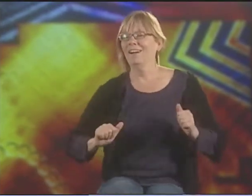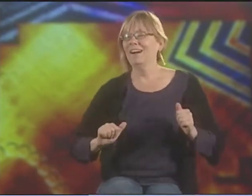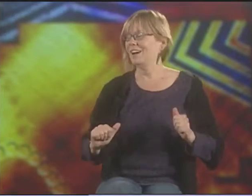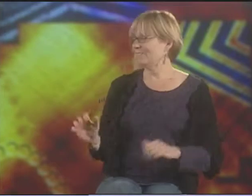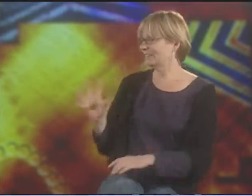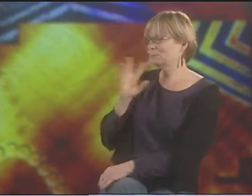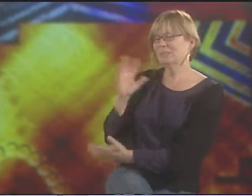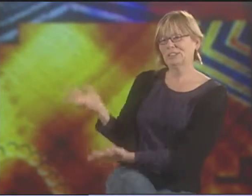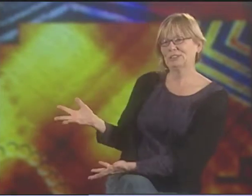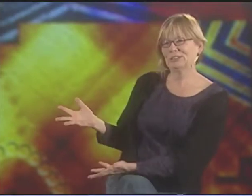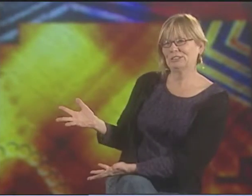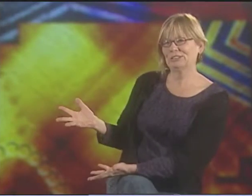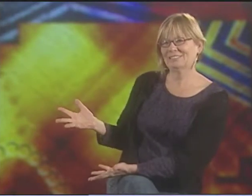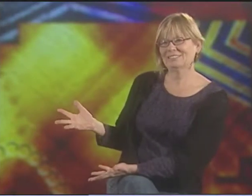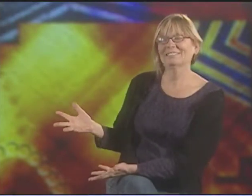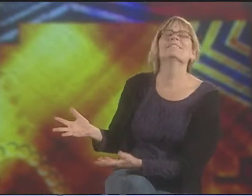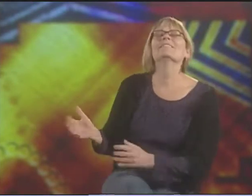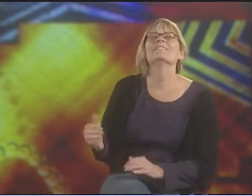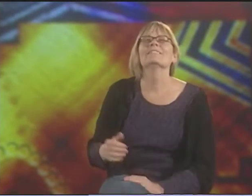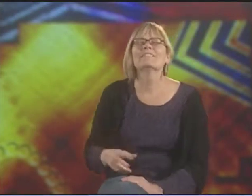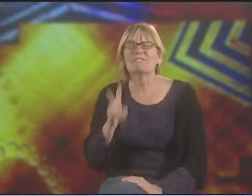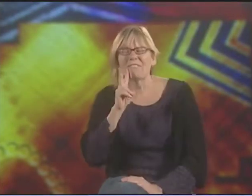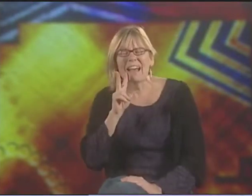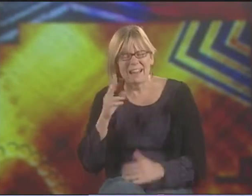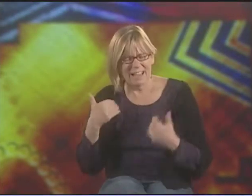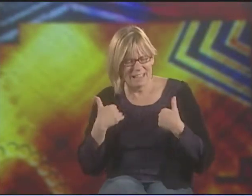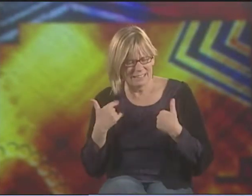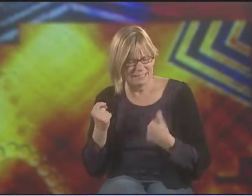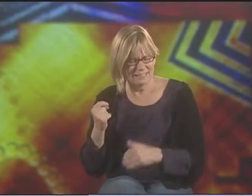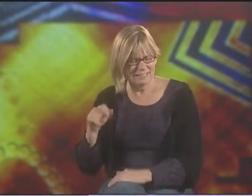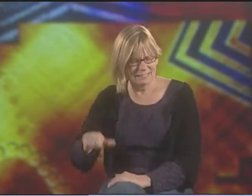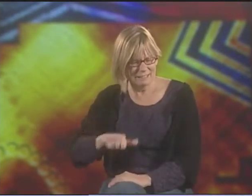IT'S VERY THEATRICAL. HERE'S THIS PERSON WHO HAS TO PERFORM SPEECH.